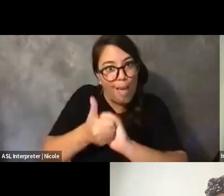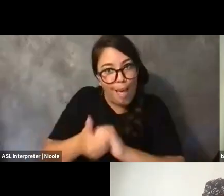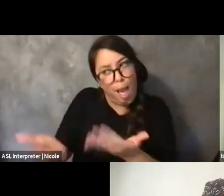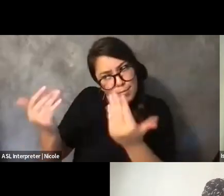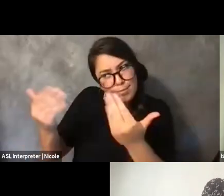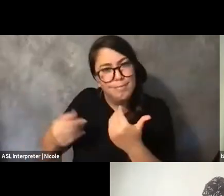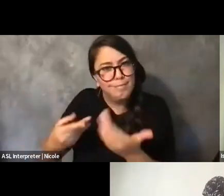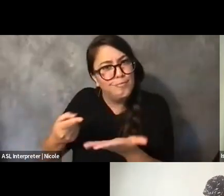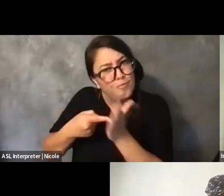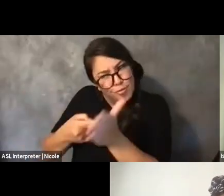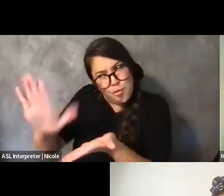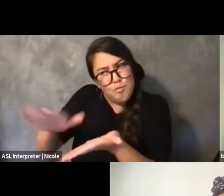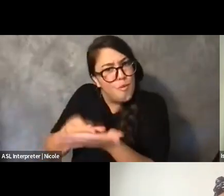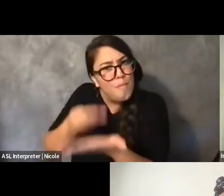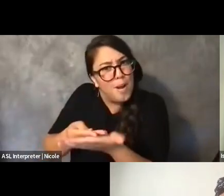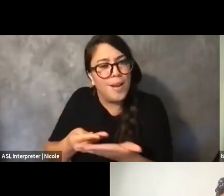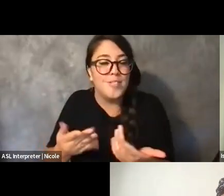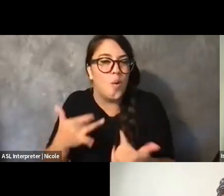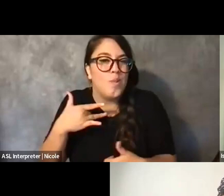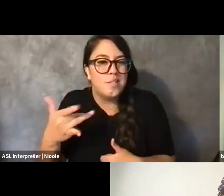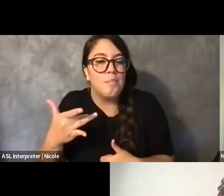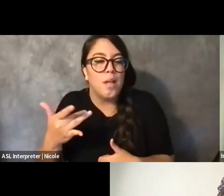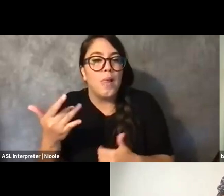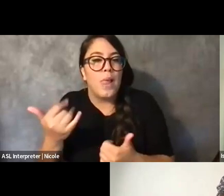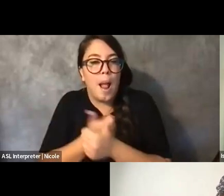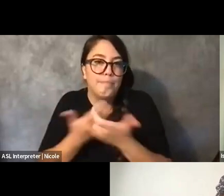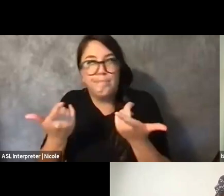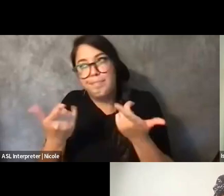And so, it's largely dominant folks that are supporting that space.